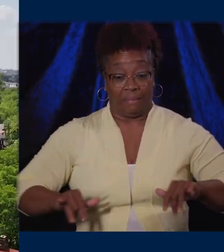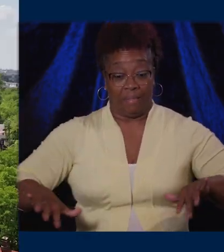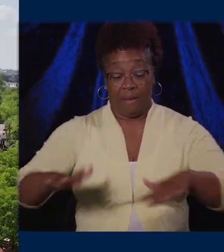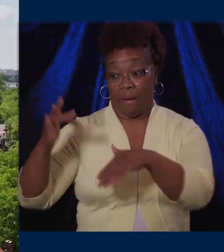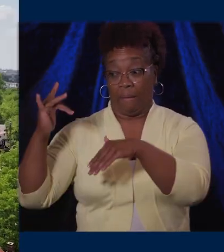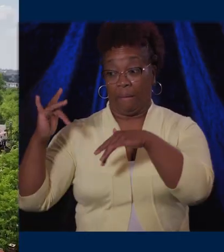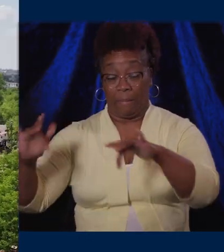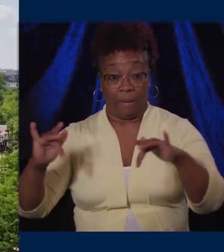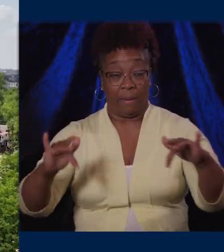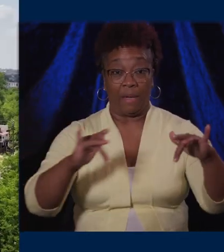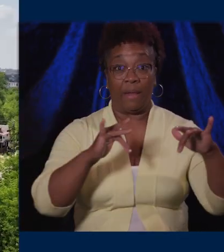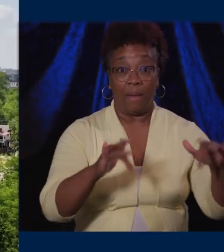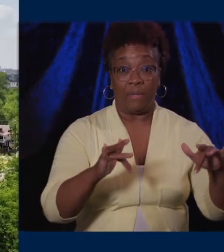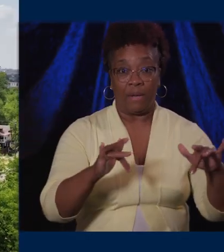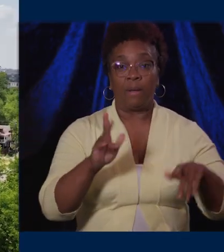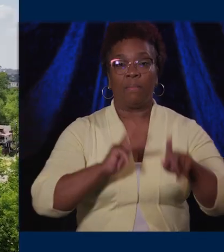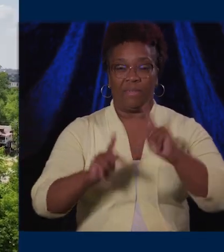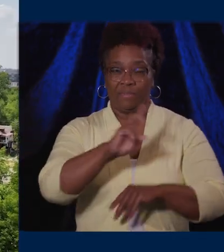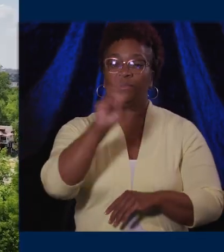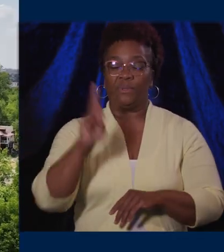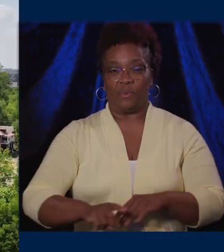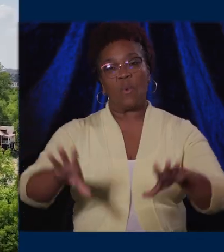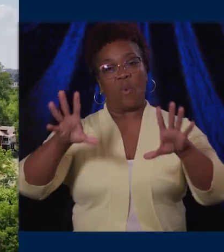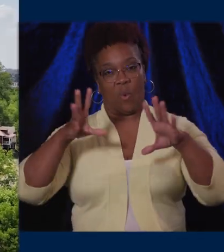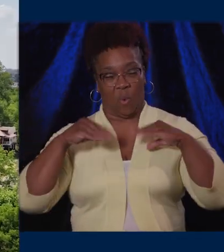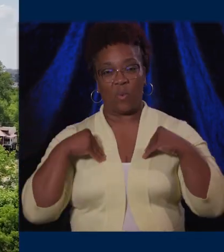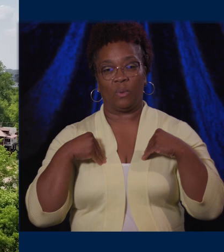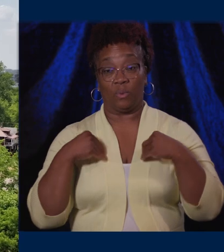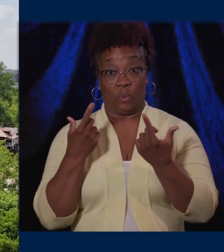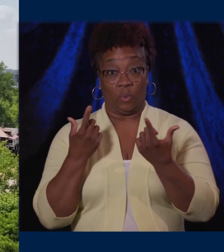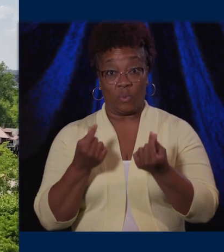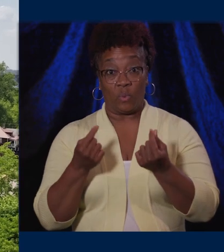Detroit back in the hands of Detroiters for future use and stewardship.